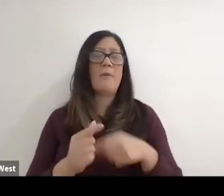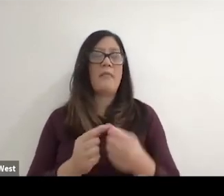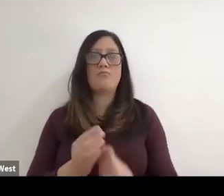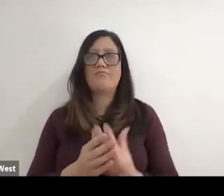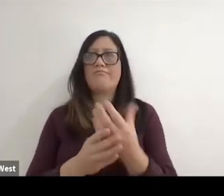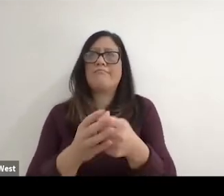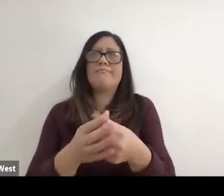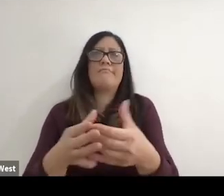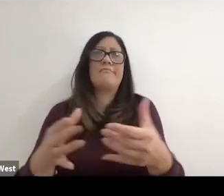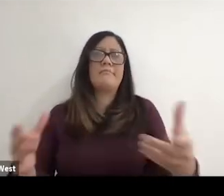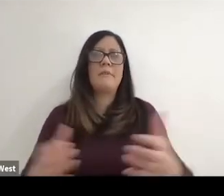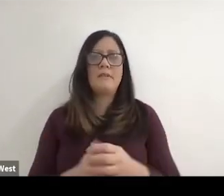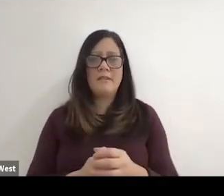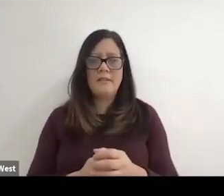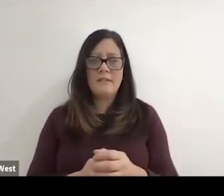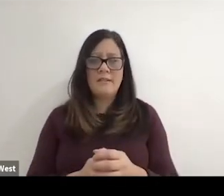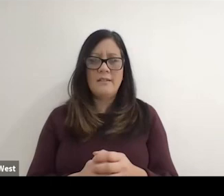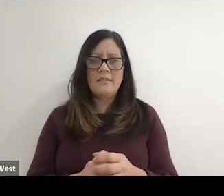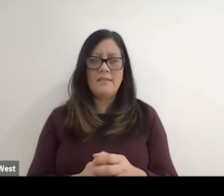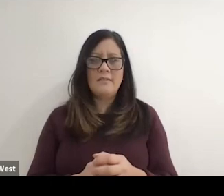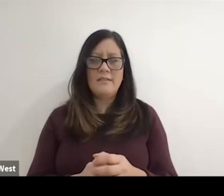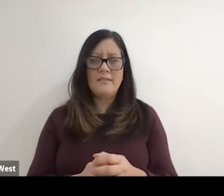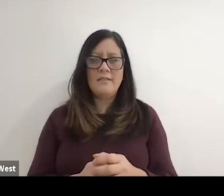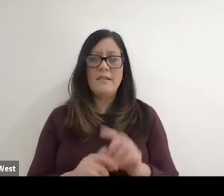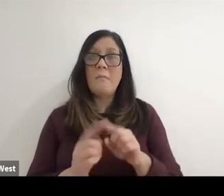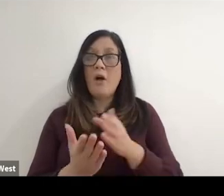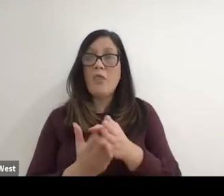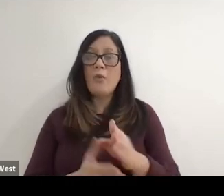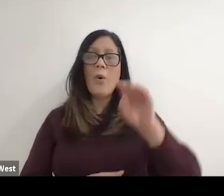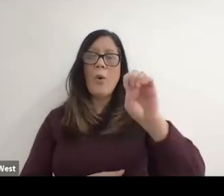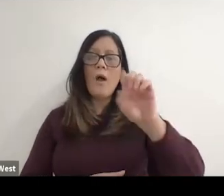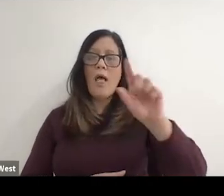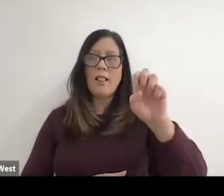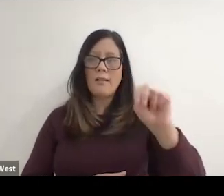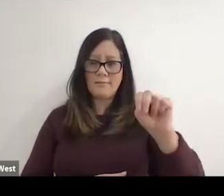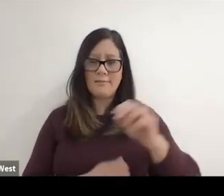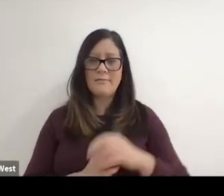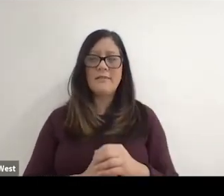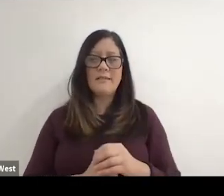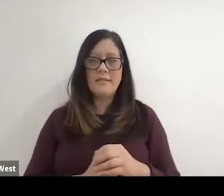Kind of through that. But it was through the. Ellen and the fact that we were